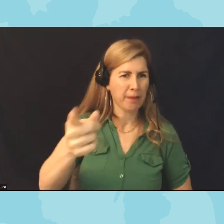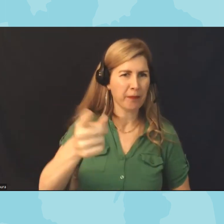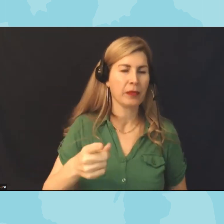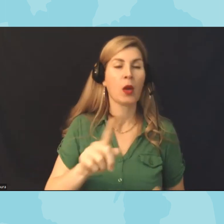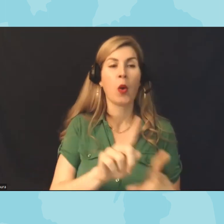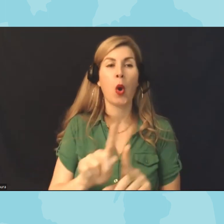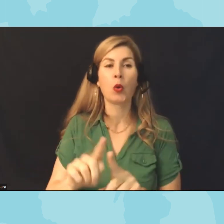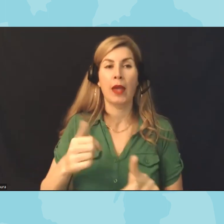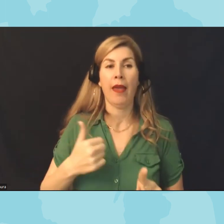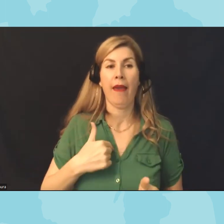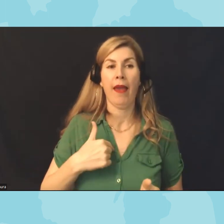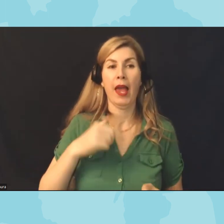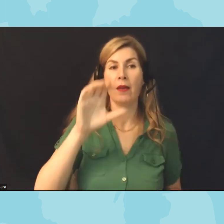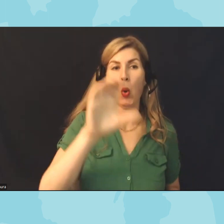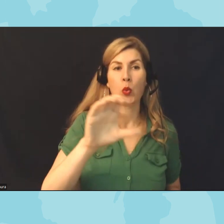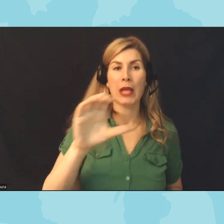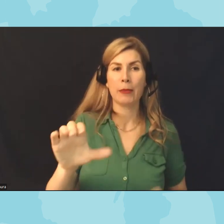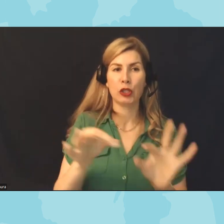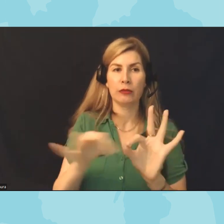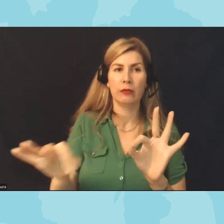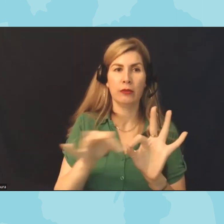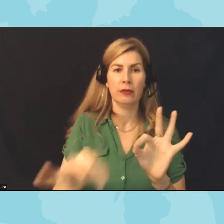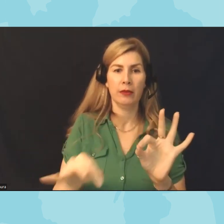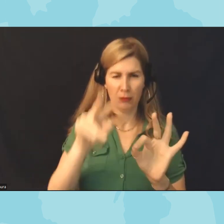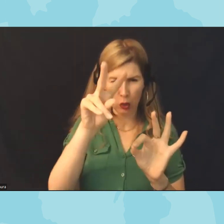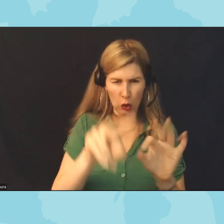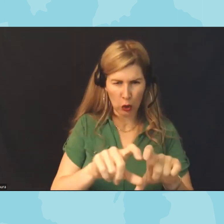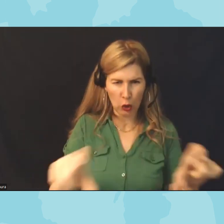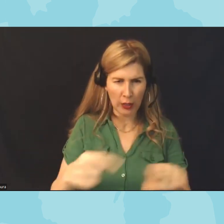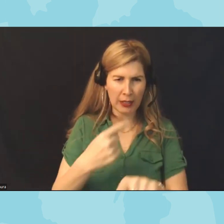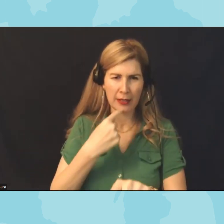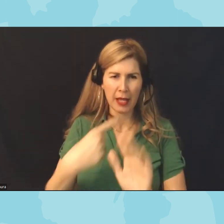to turn those on you click this show captions button at the bottom of your Zoom window and if